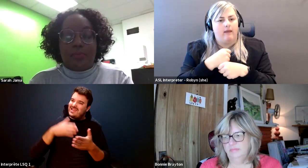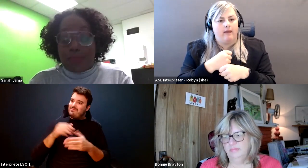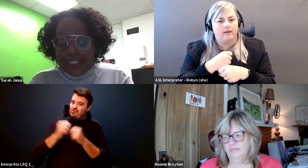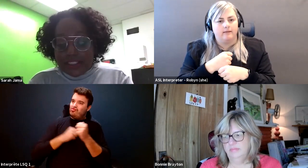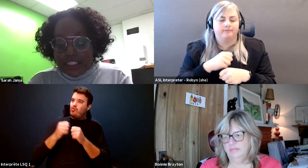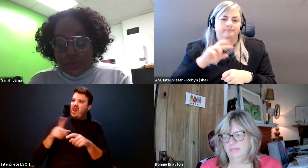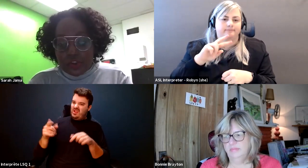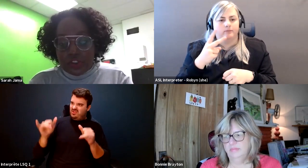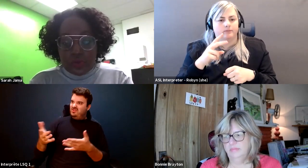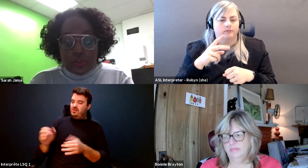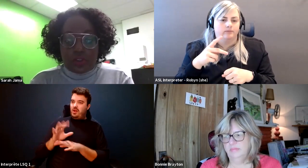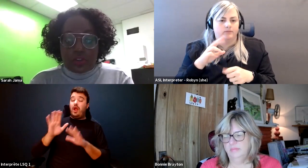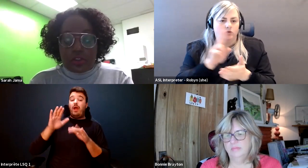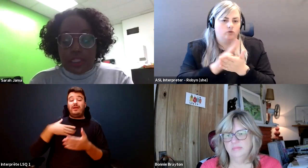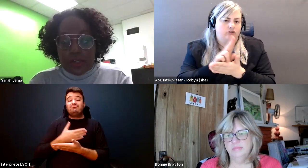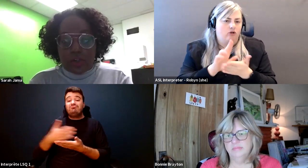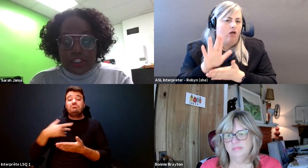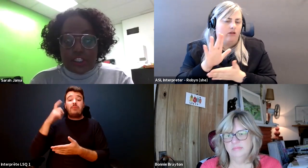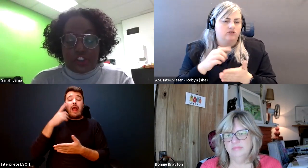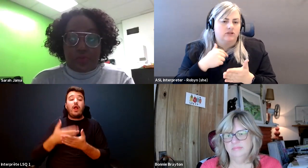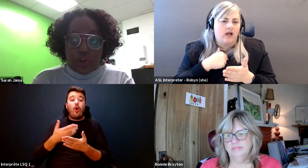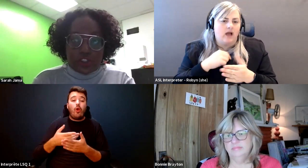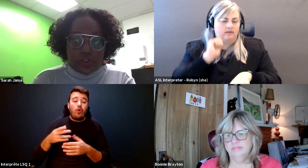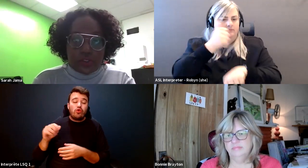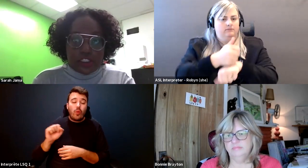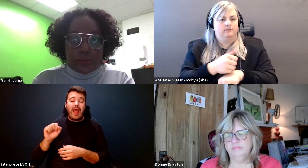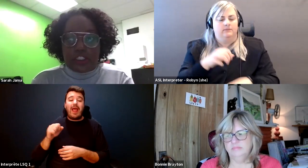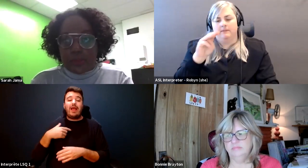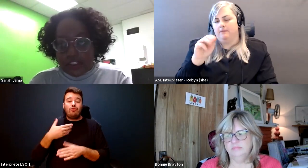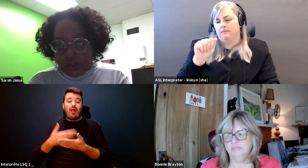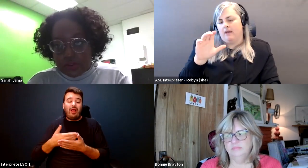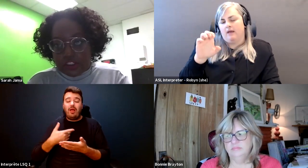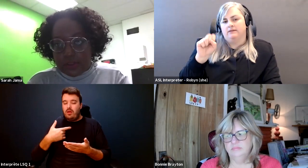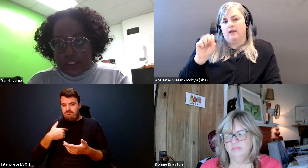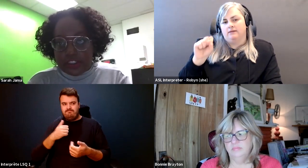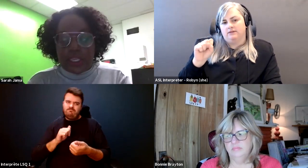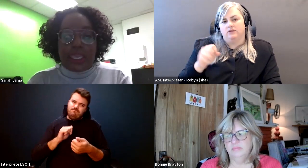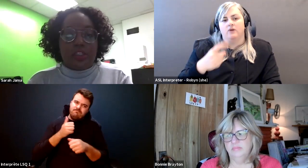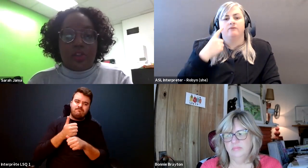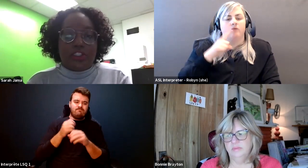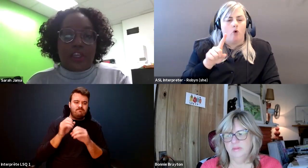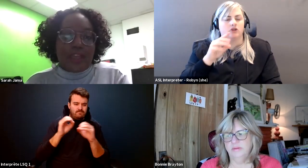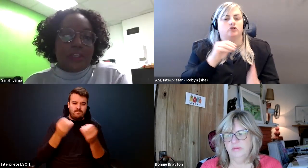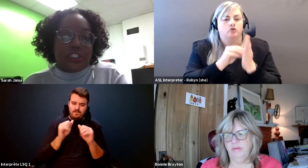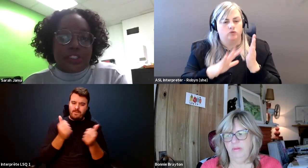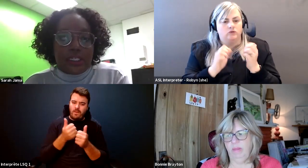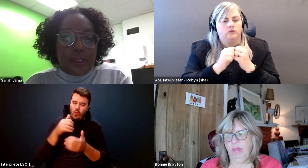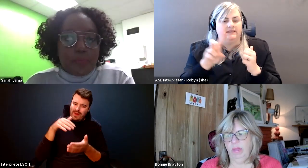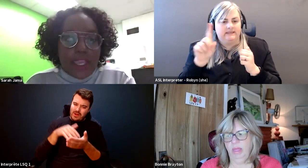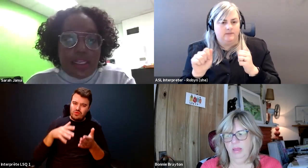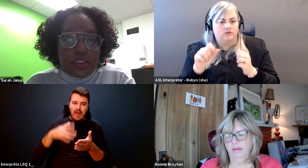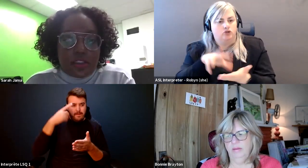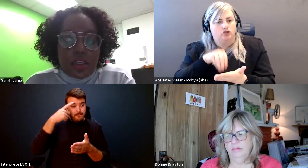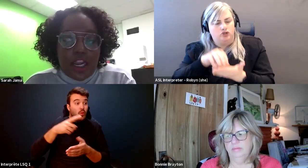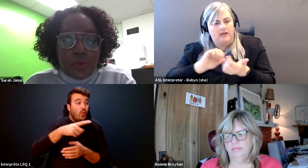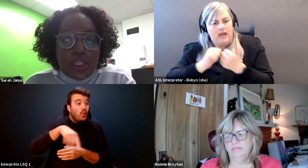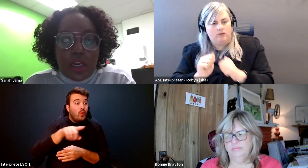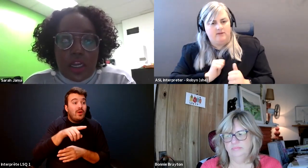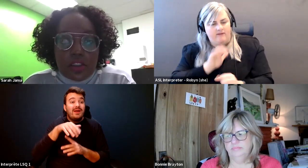Sarah Jama: maxus, which was a student led organization forced into disabilities by since with disabilities to learn self advocacy and I really got.